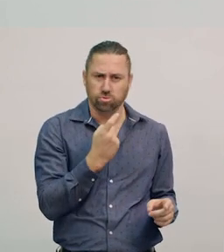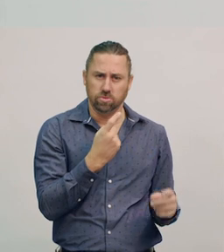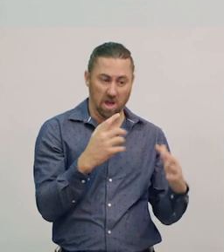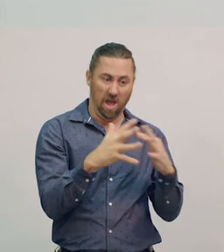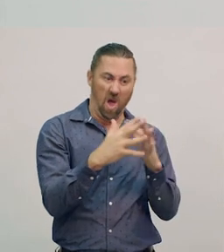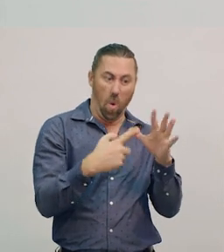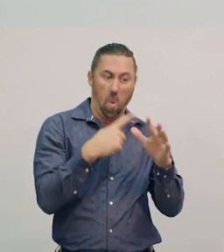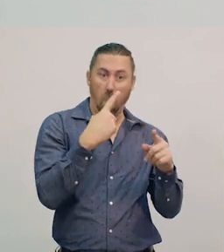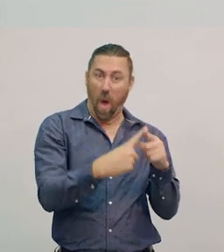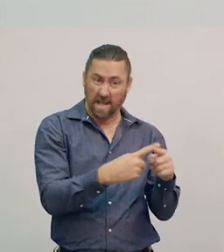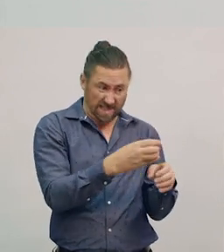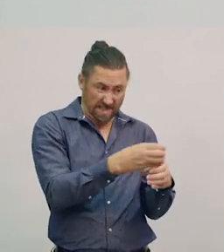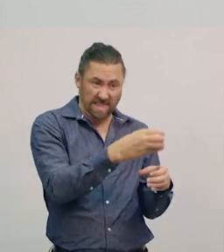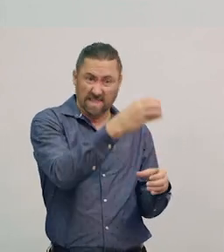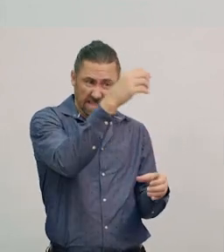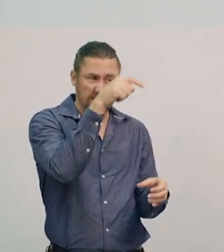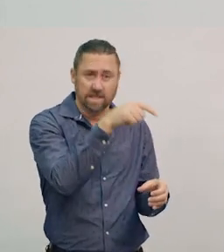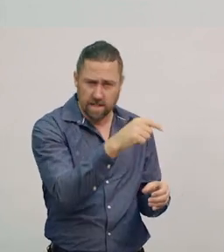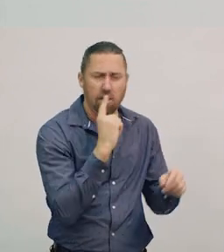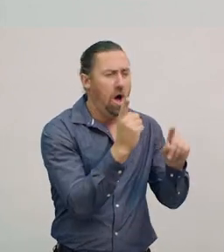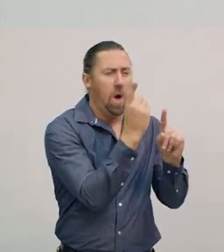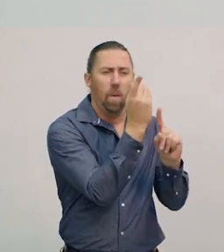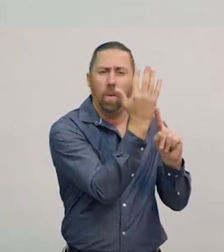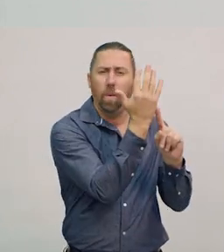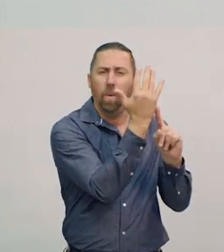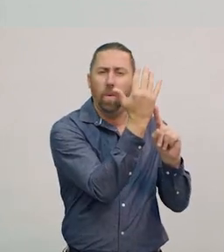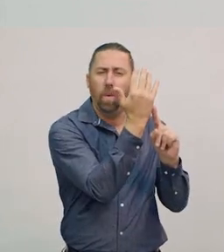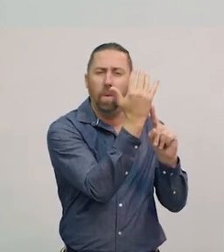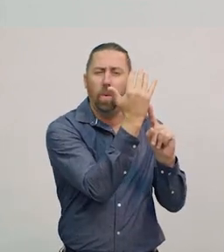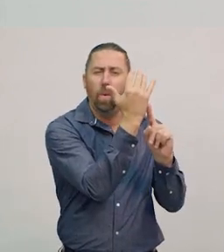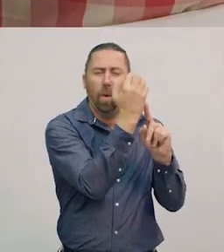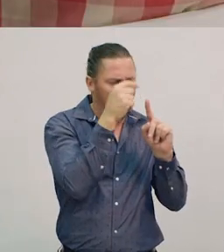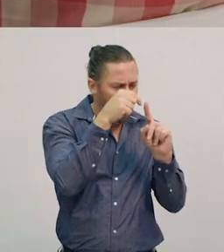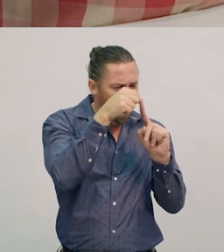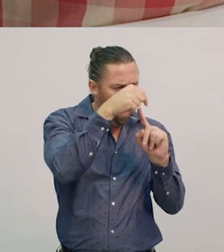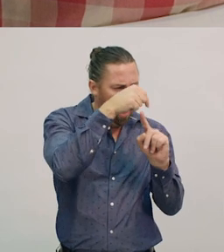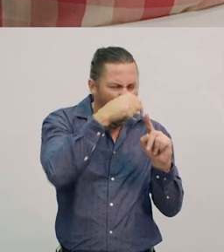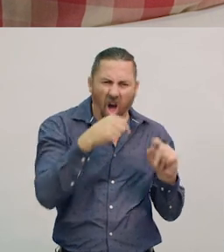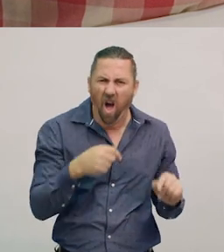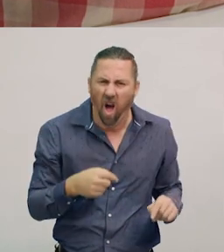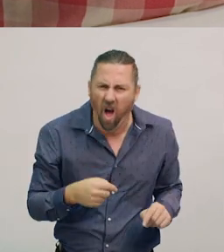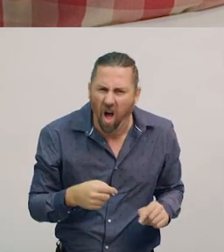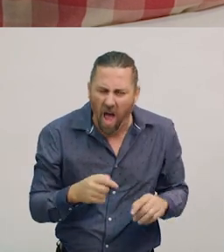Under the flame, now that it’s burning, I can see a little pool of clear material,